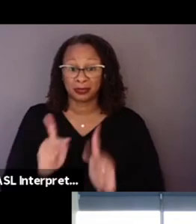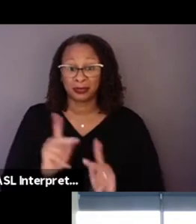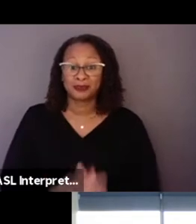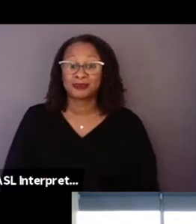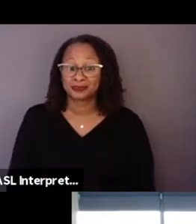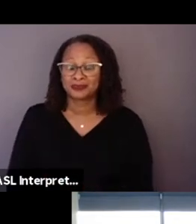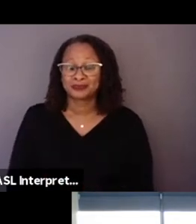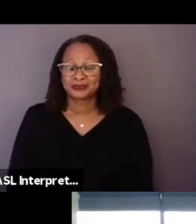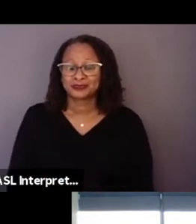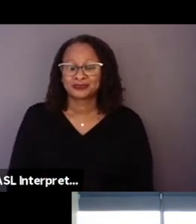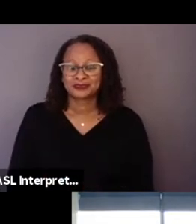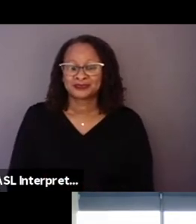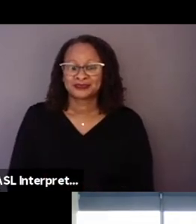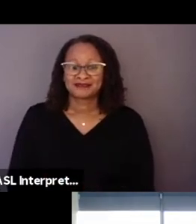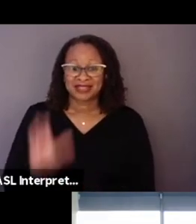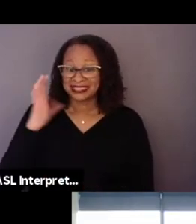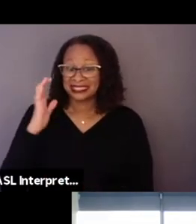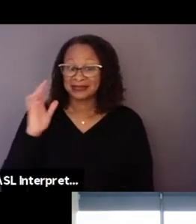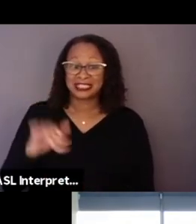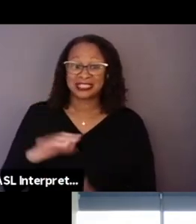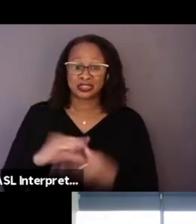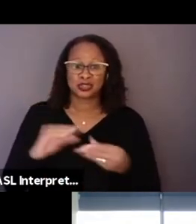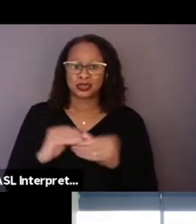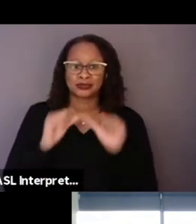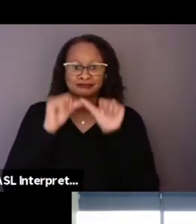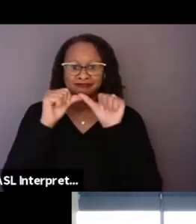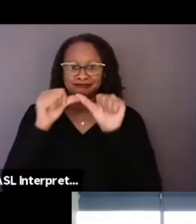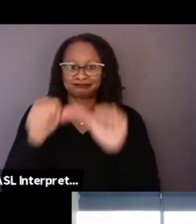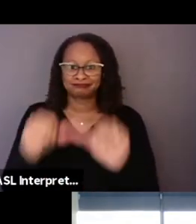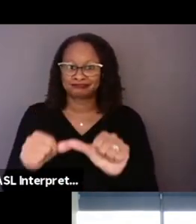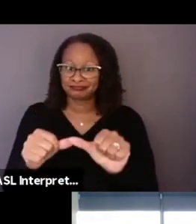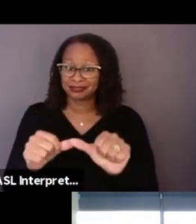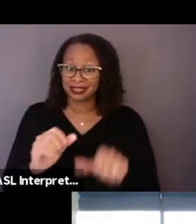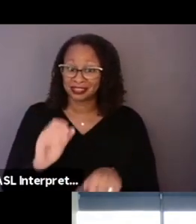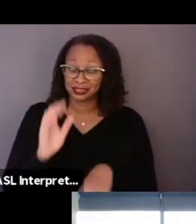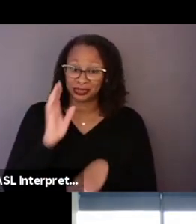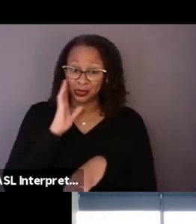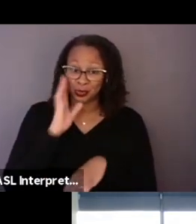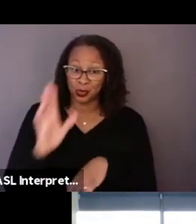It sounds like this story is, is still ongoing. Do you foresee "A Cop Movie 2" in the future?